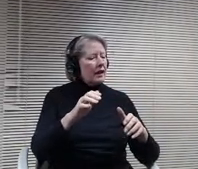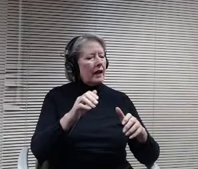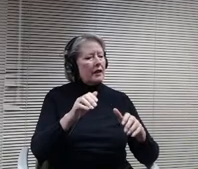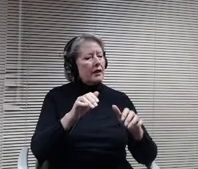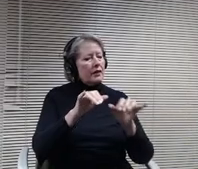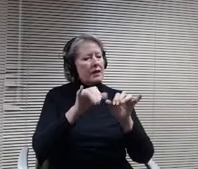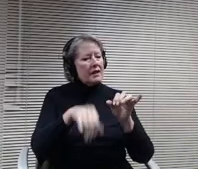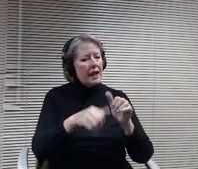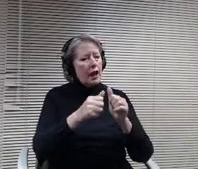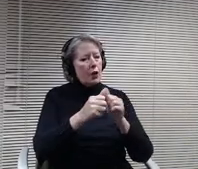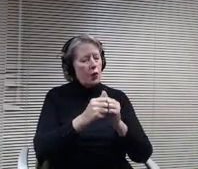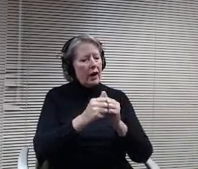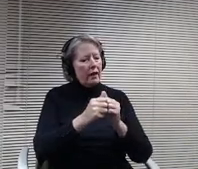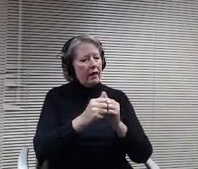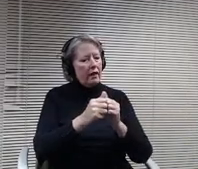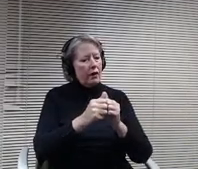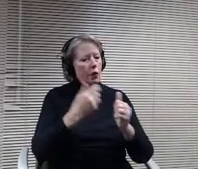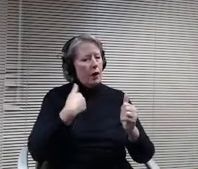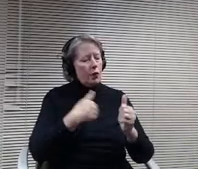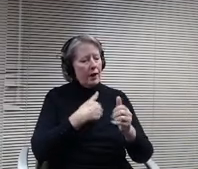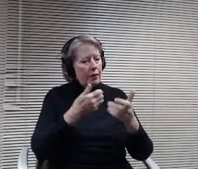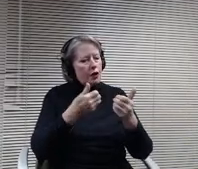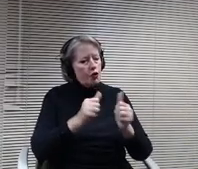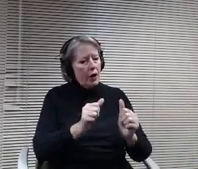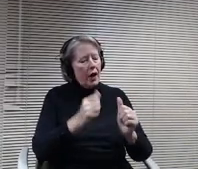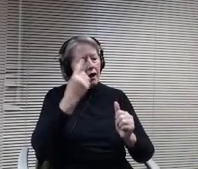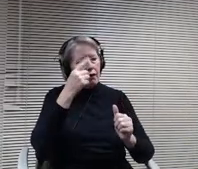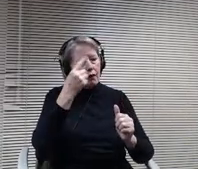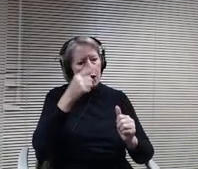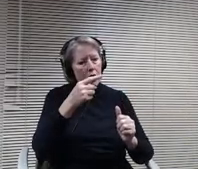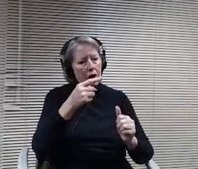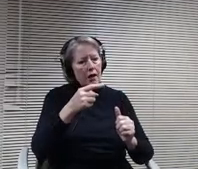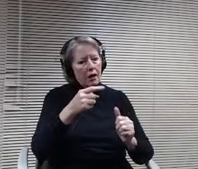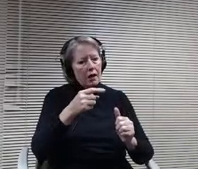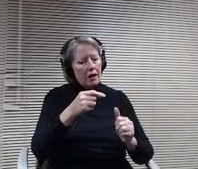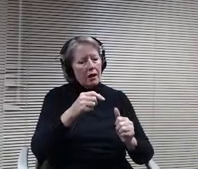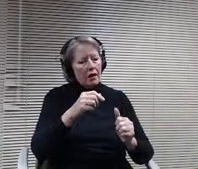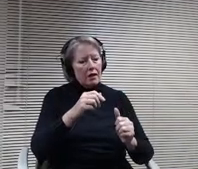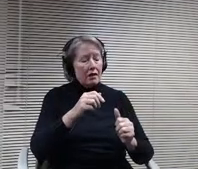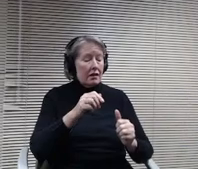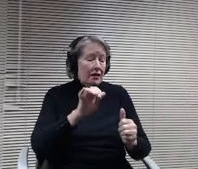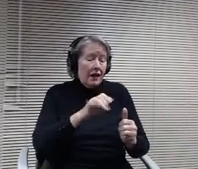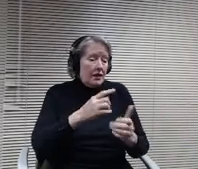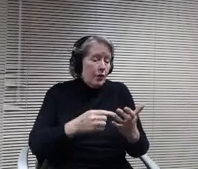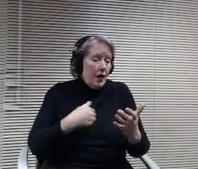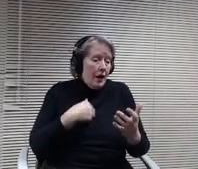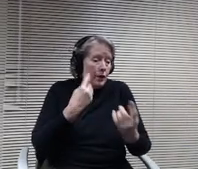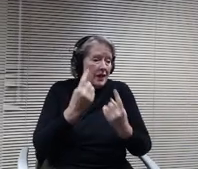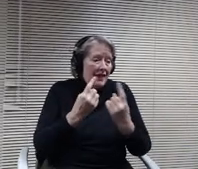what I was thinking when I heard you read that and I didn't get the whole sentence, but.